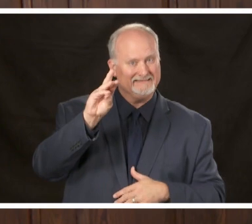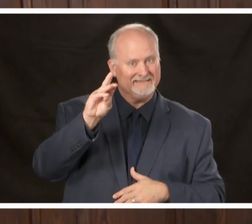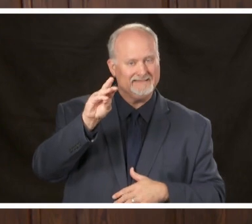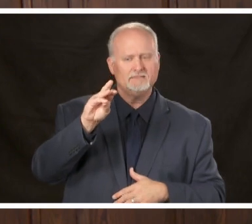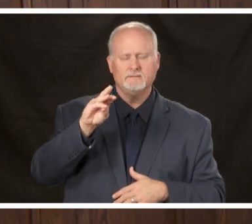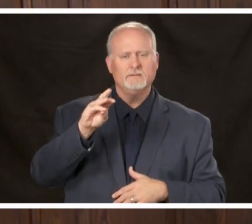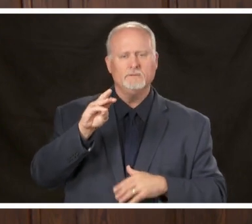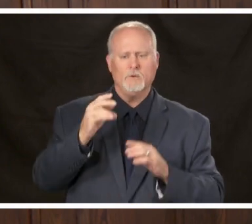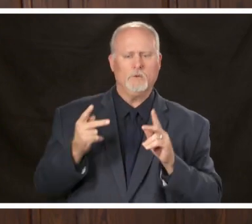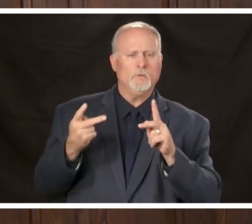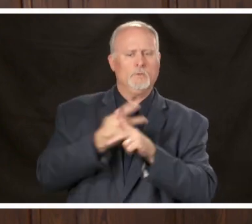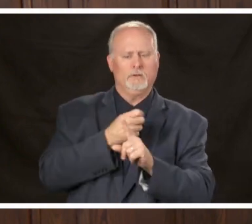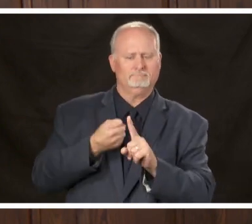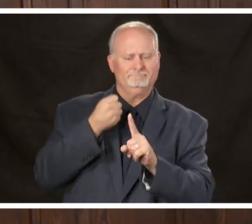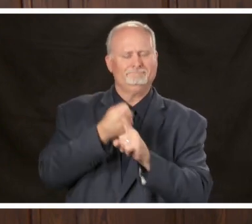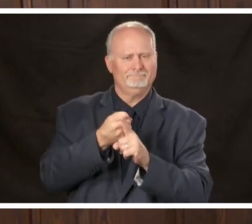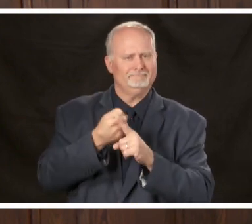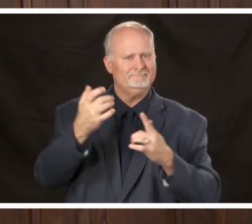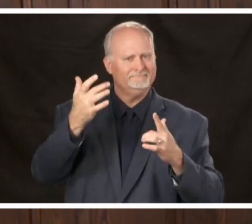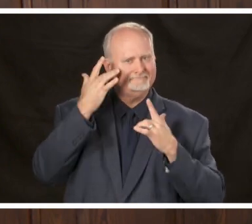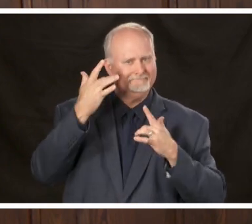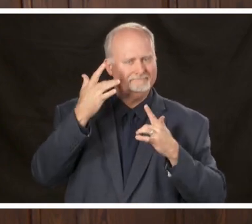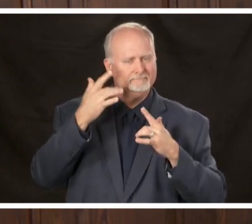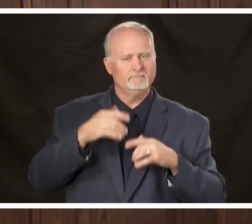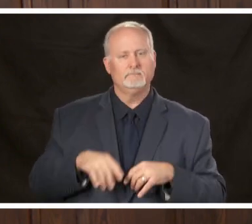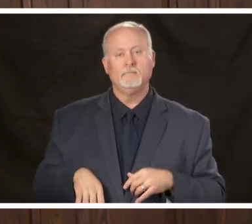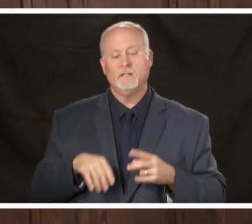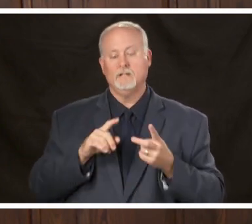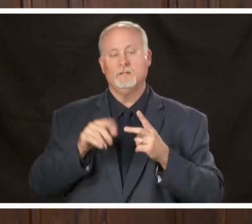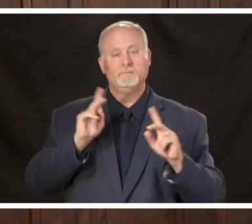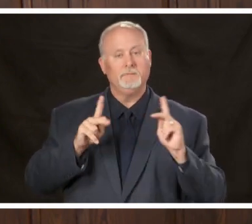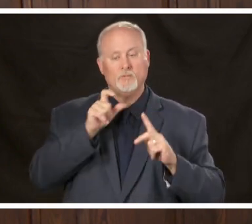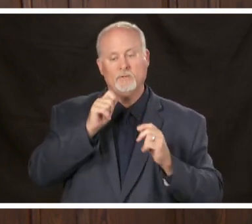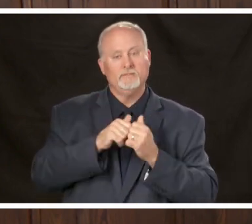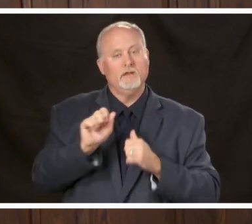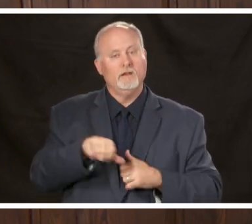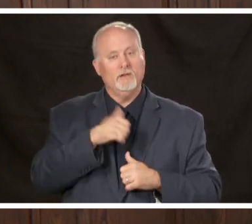impacted by the COVID-19 we know those with underlying health conditions are